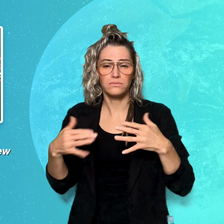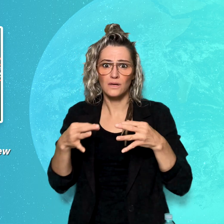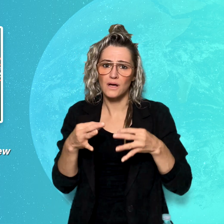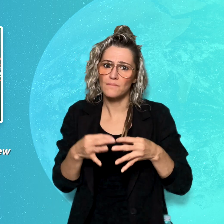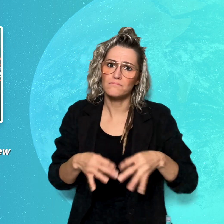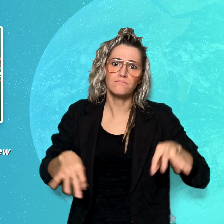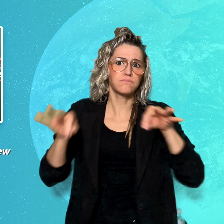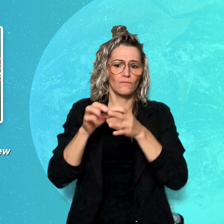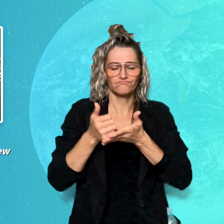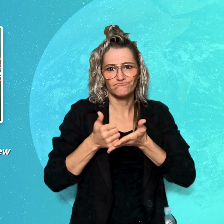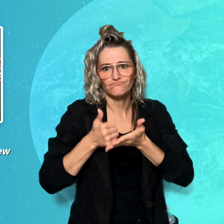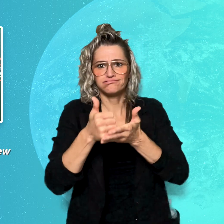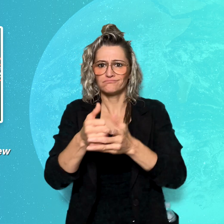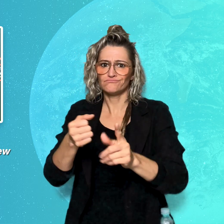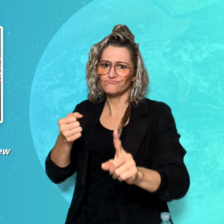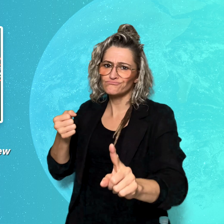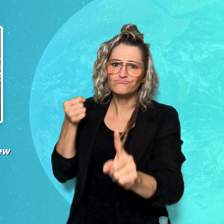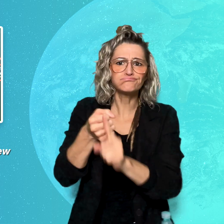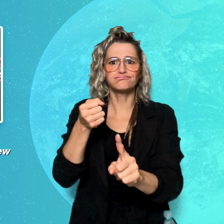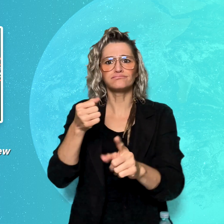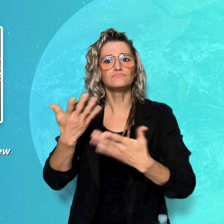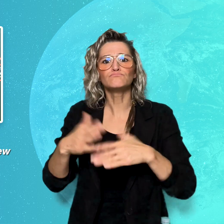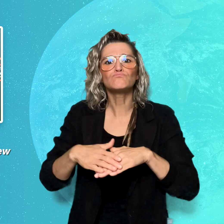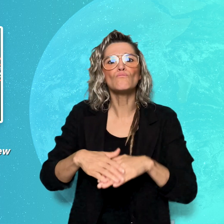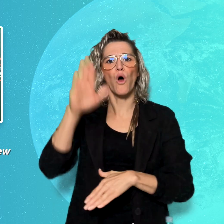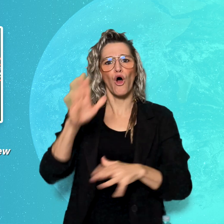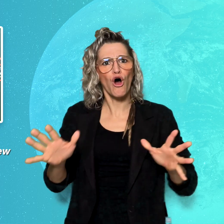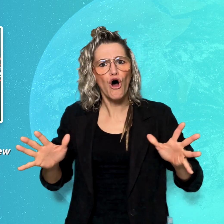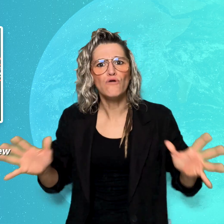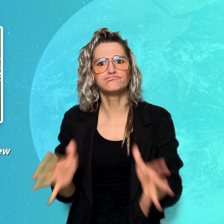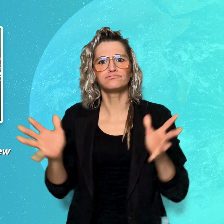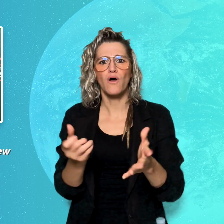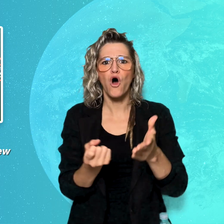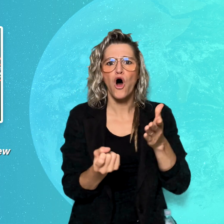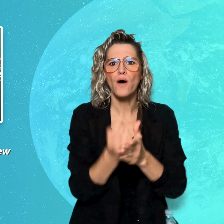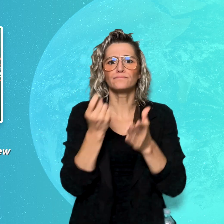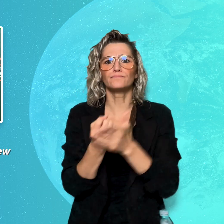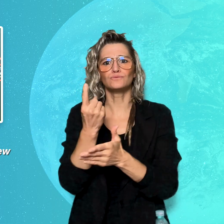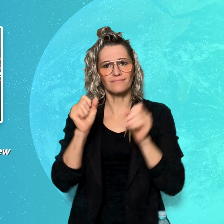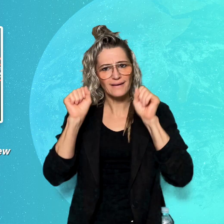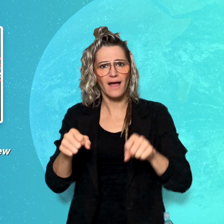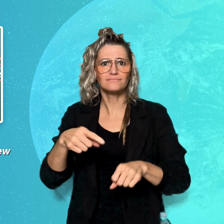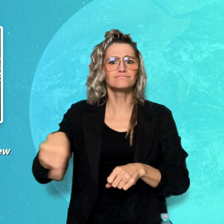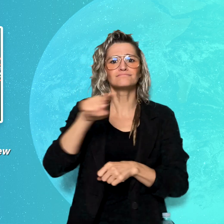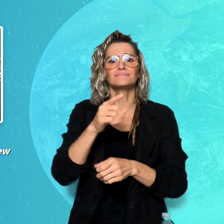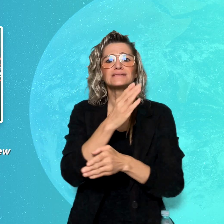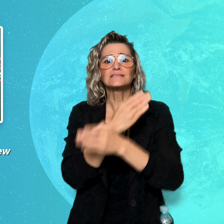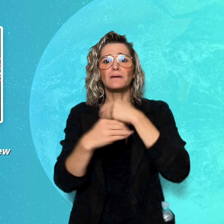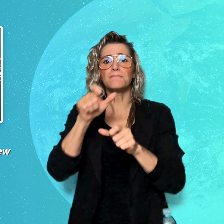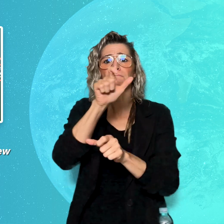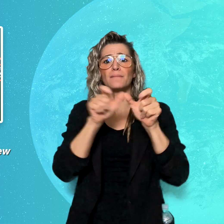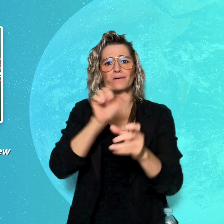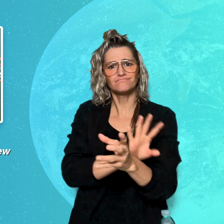a significant impact on the creation of more opportunities for disabled